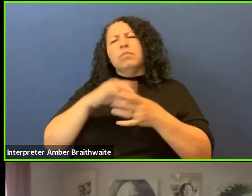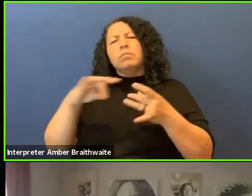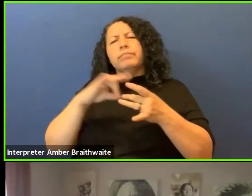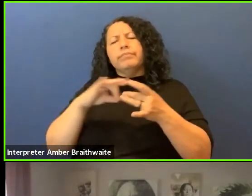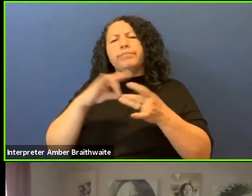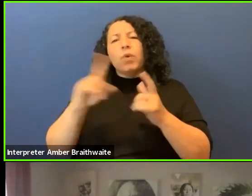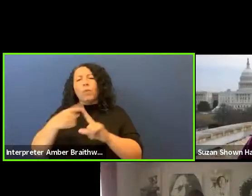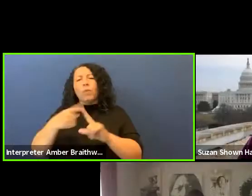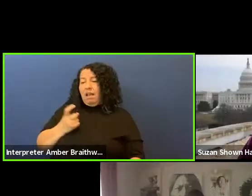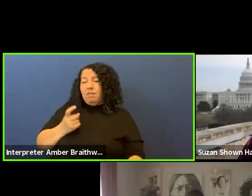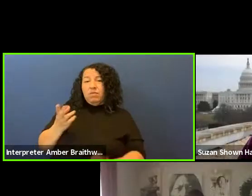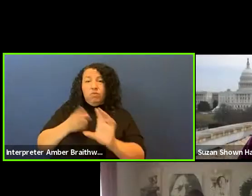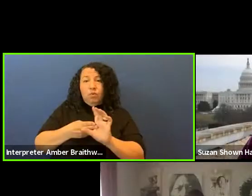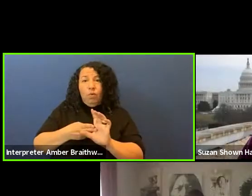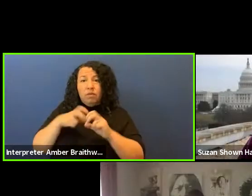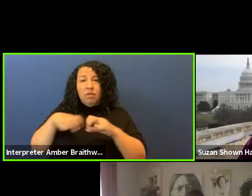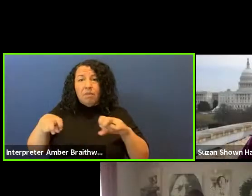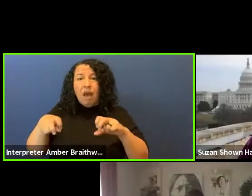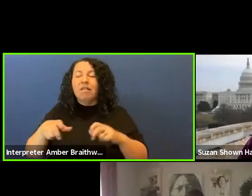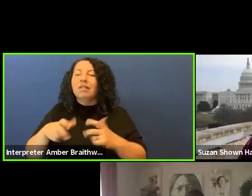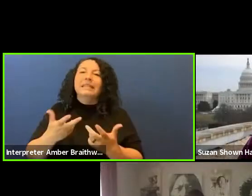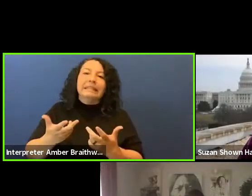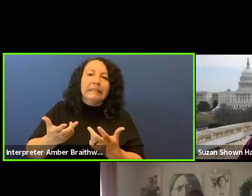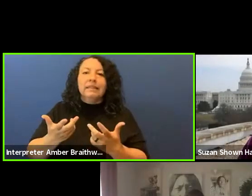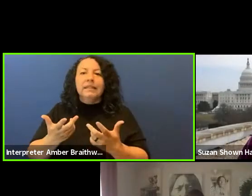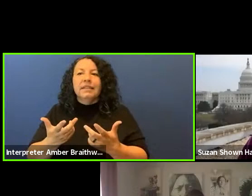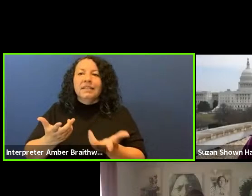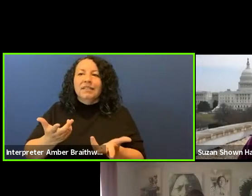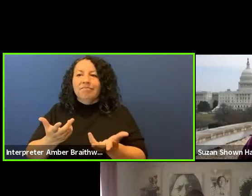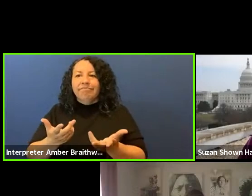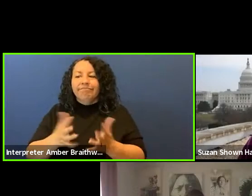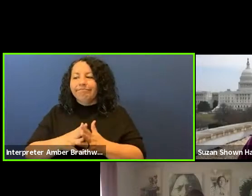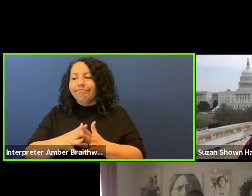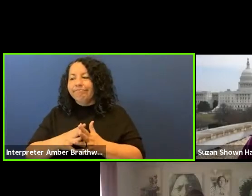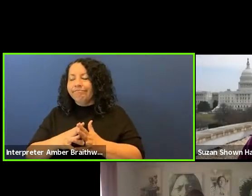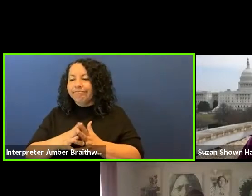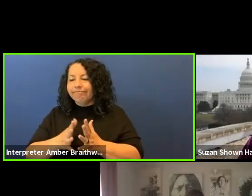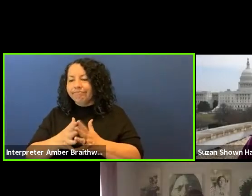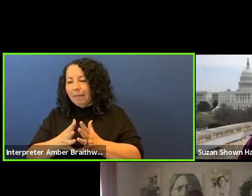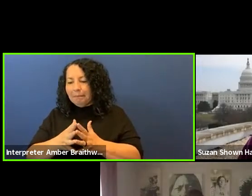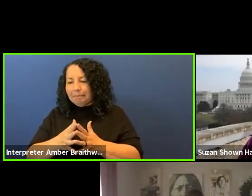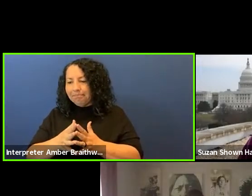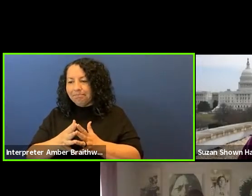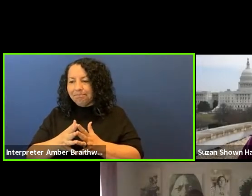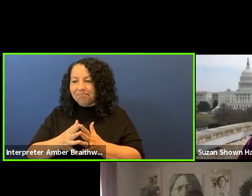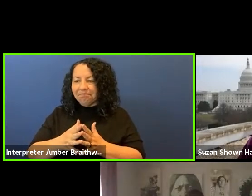I didn't necessarily, you know, I didn't